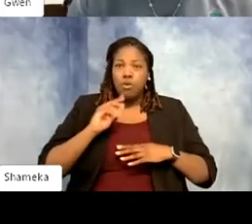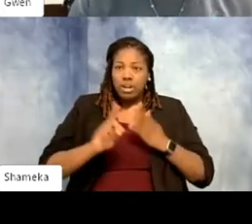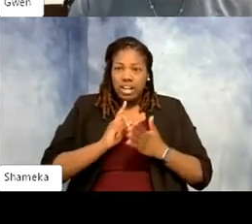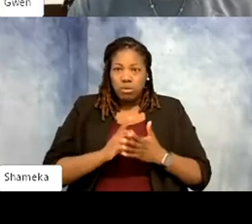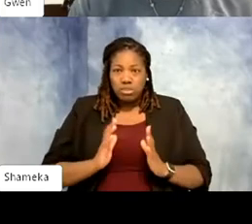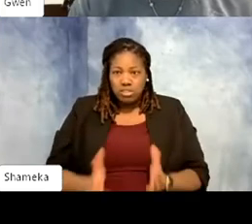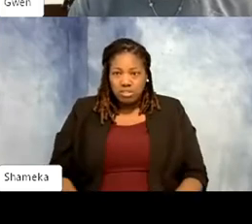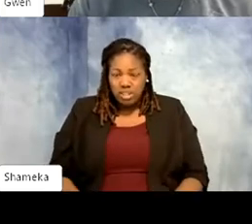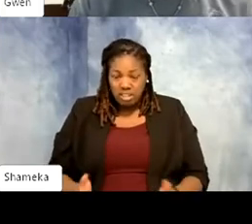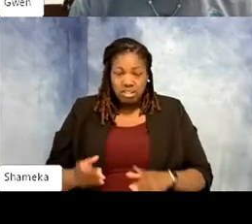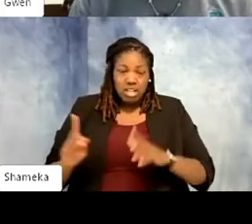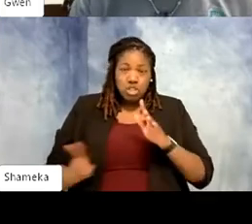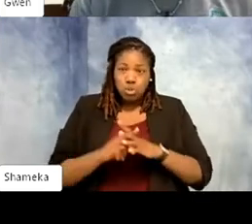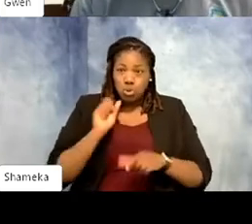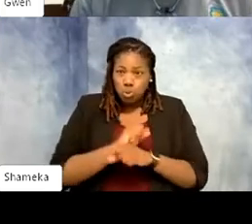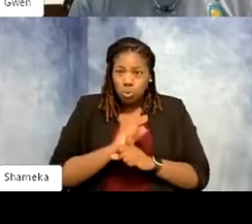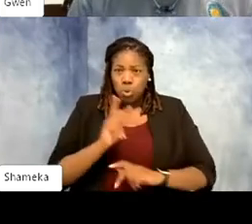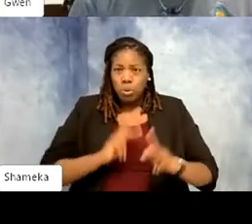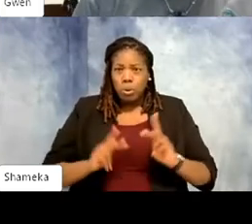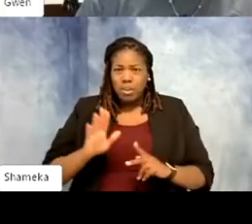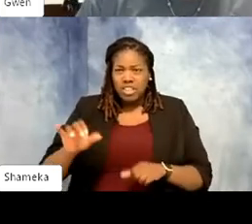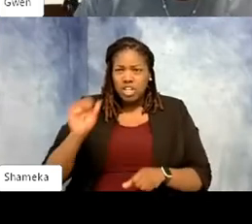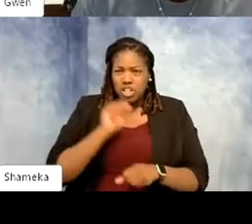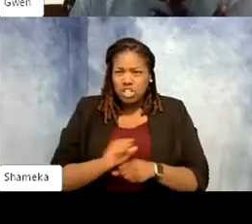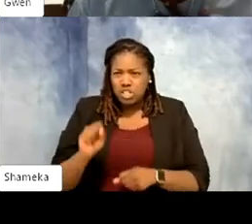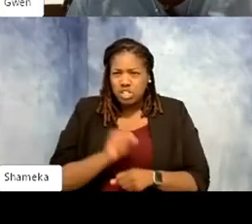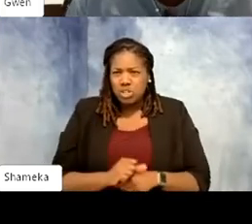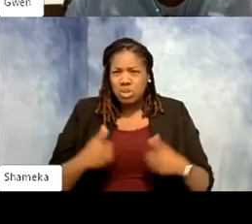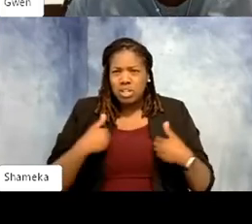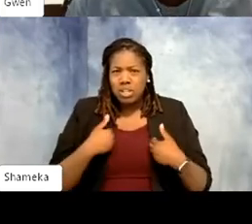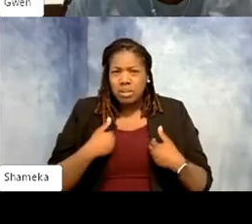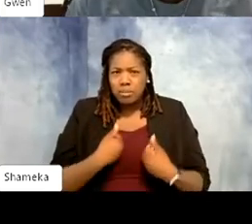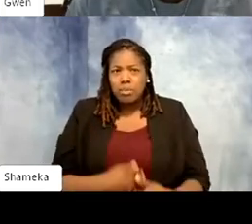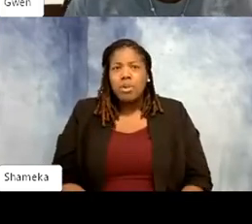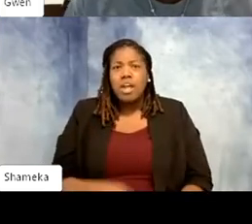came to work with people who this was their job working with animals. And I learned so much.